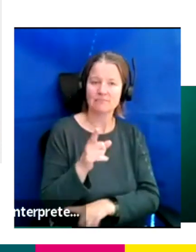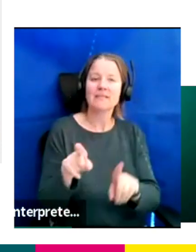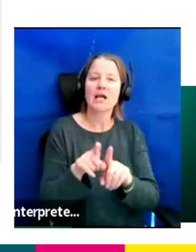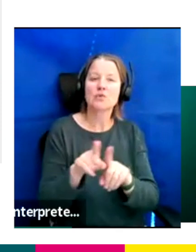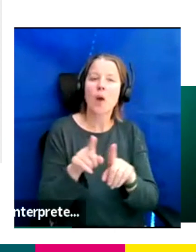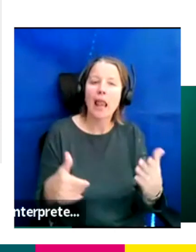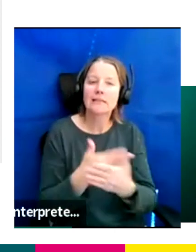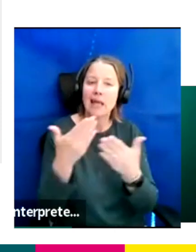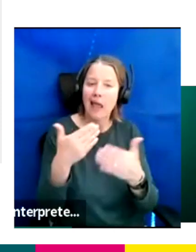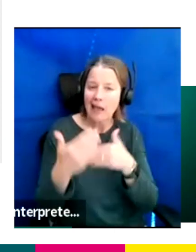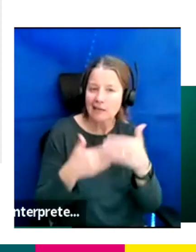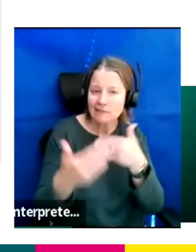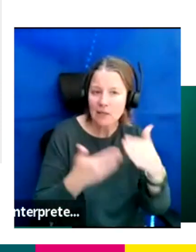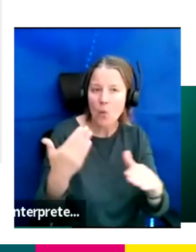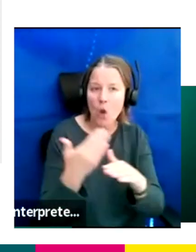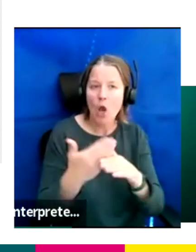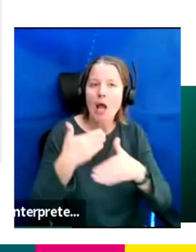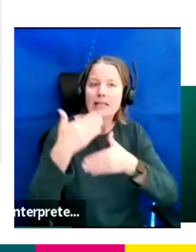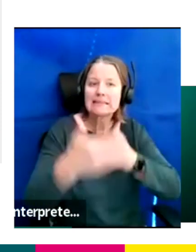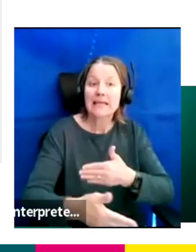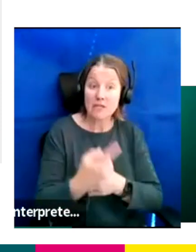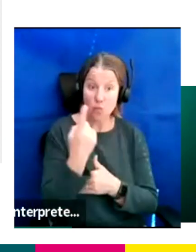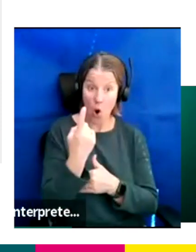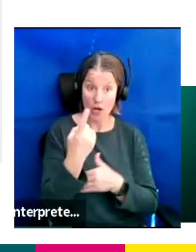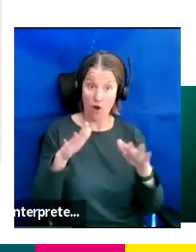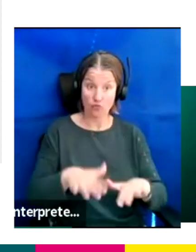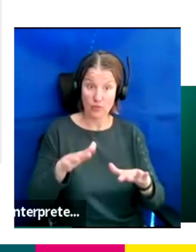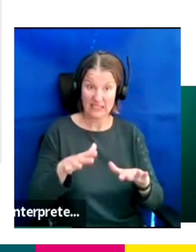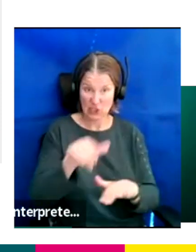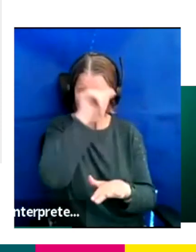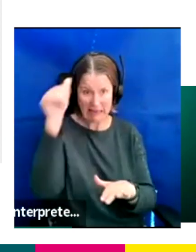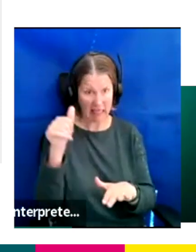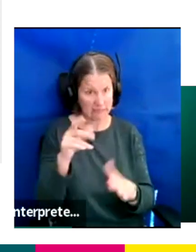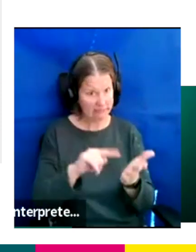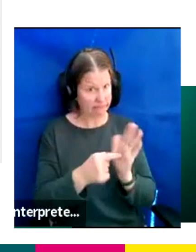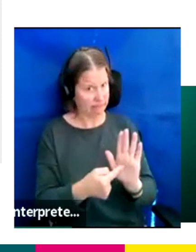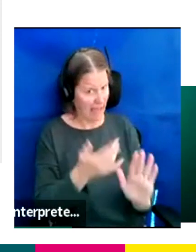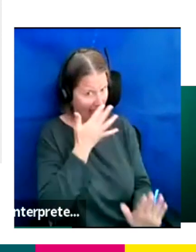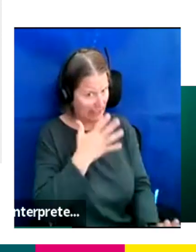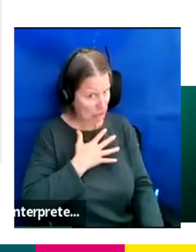But it was actually during university I got my kind of work experience, which I recommend